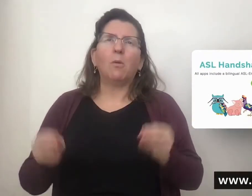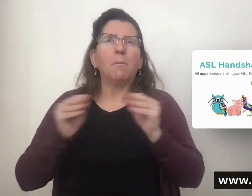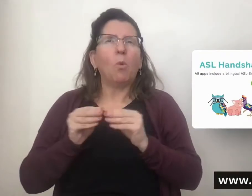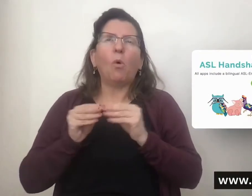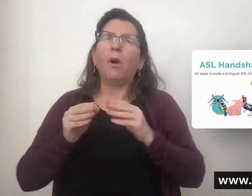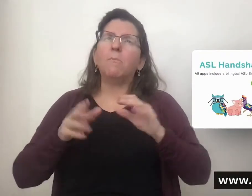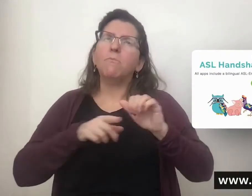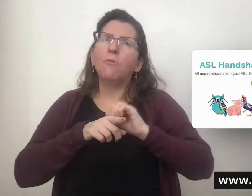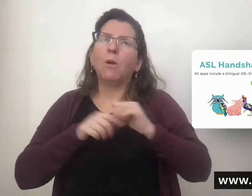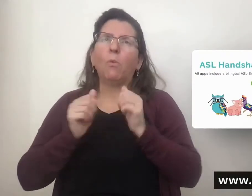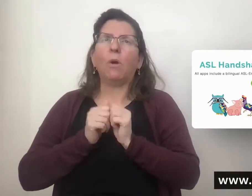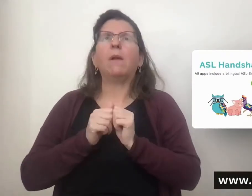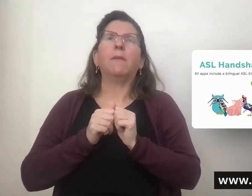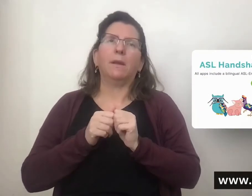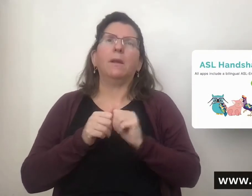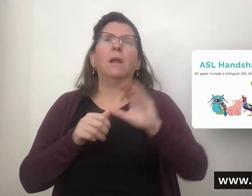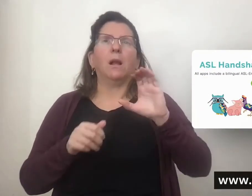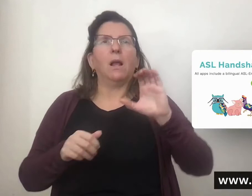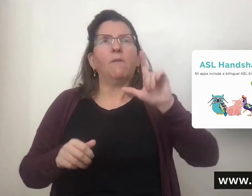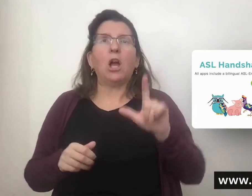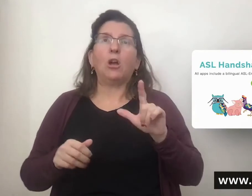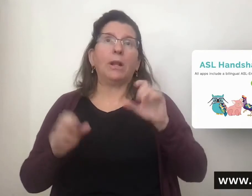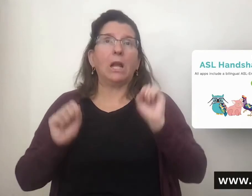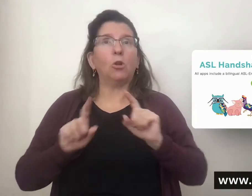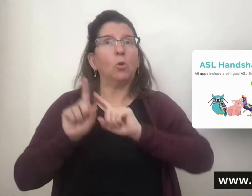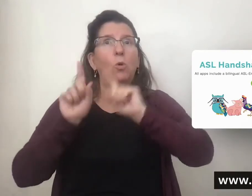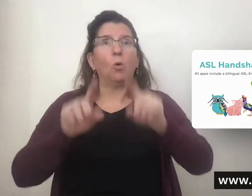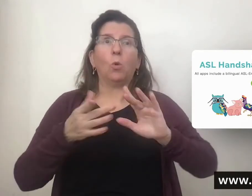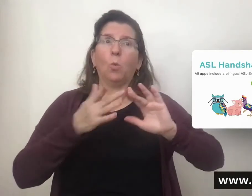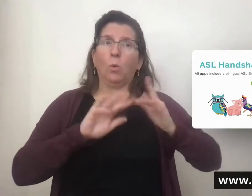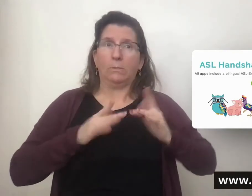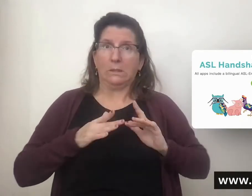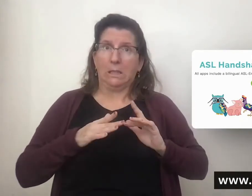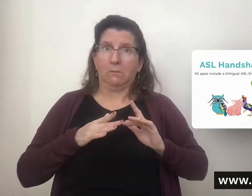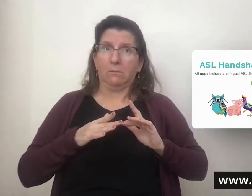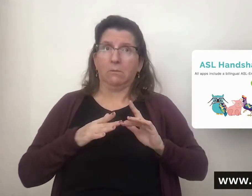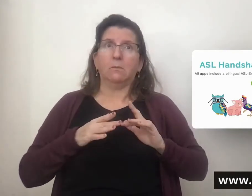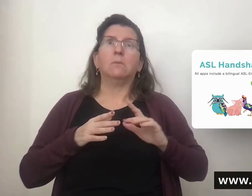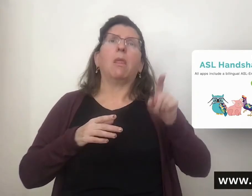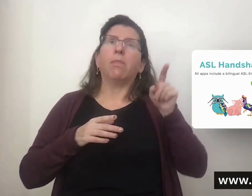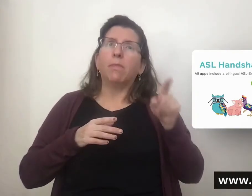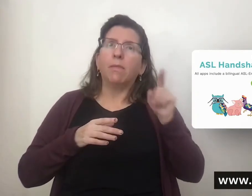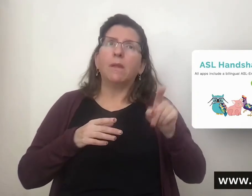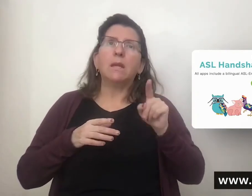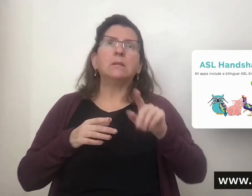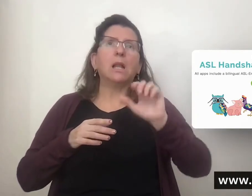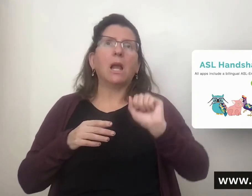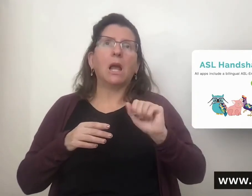If you want more practice with classifiers, I recommend this website.